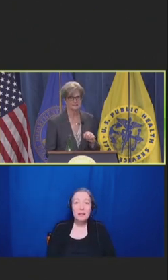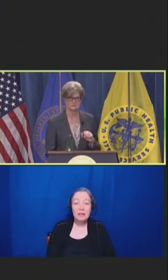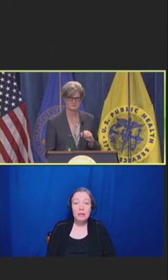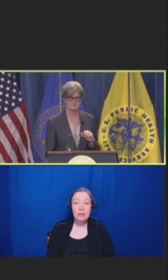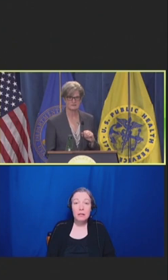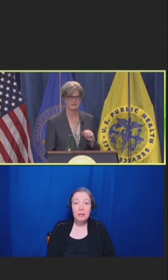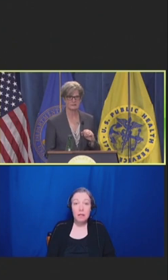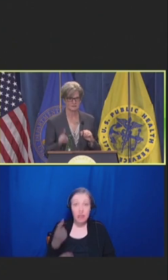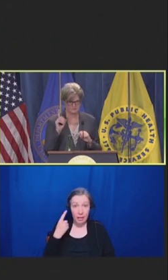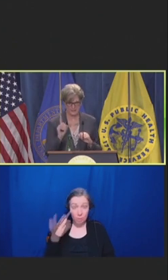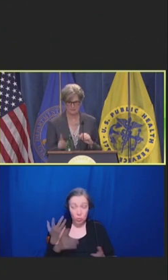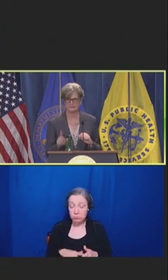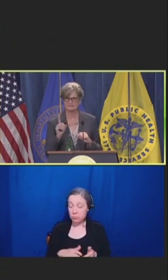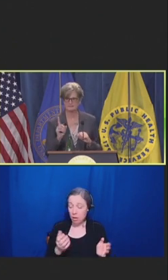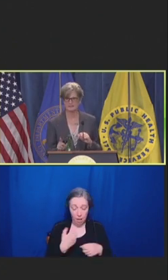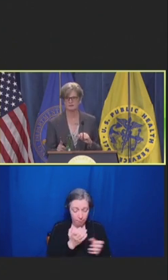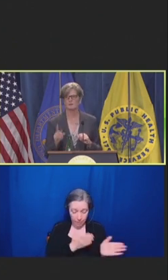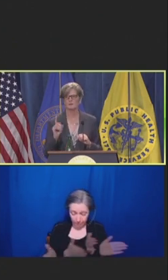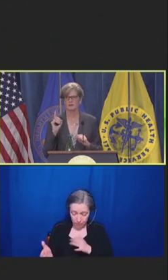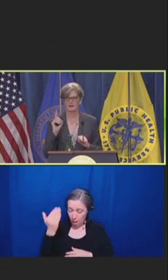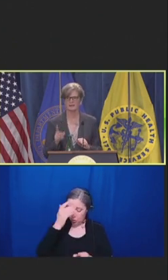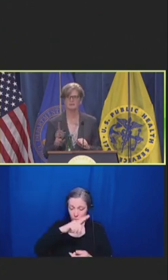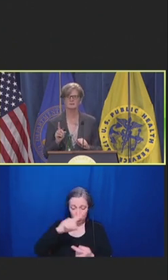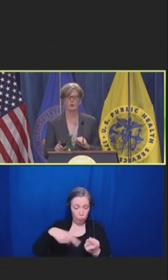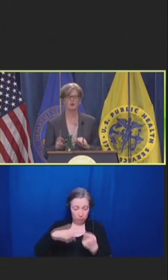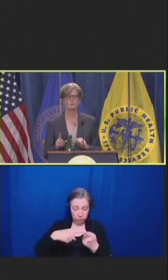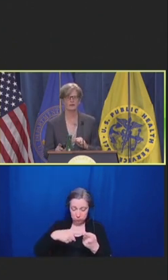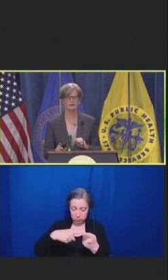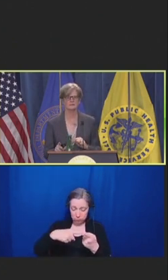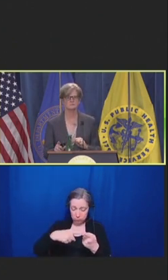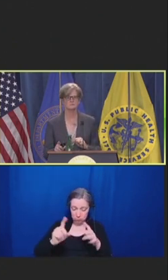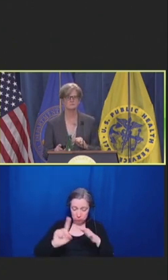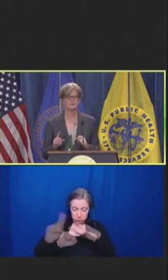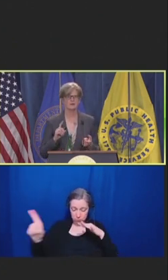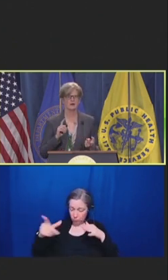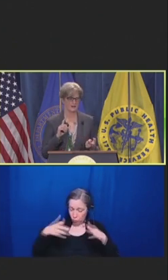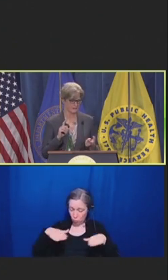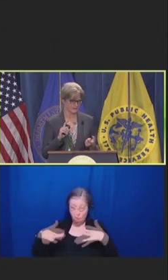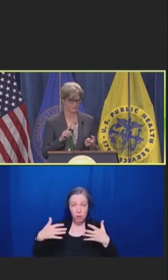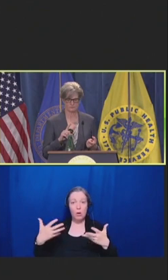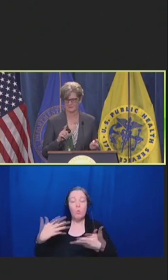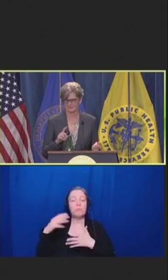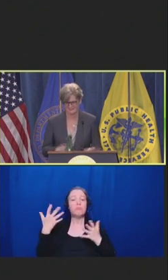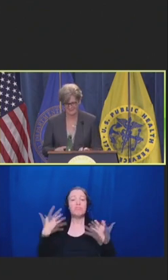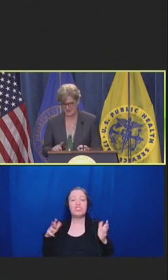I know exactly the date when I can walk away.